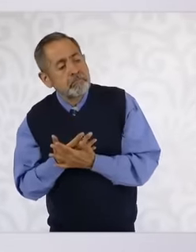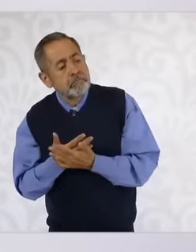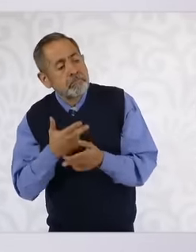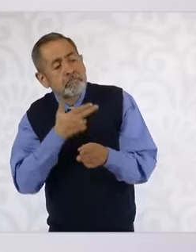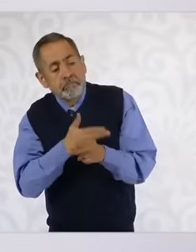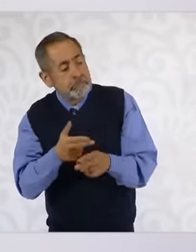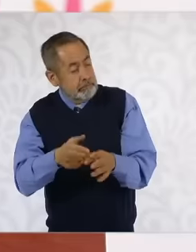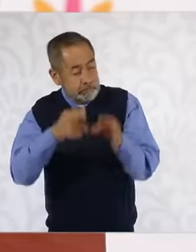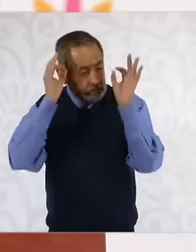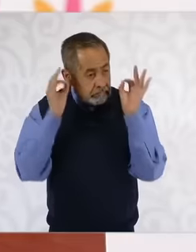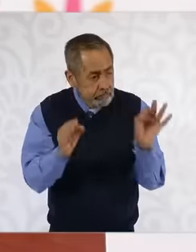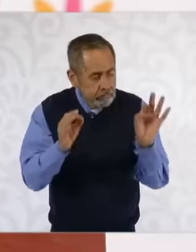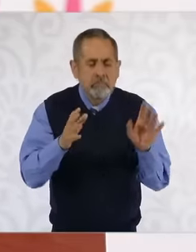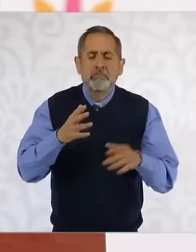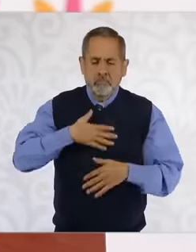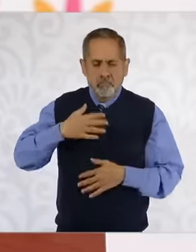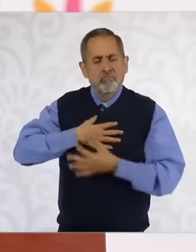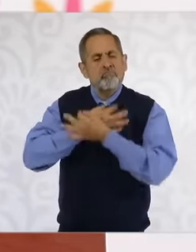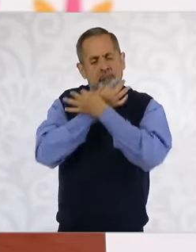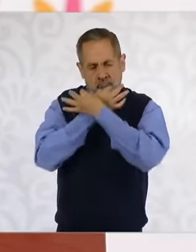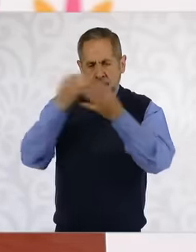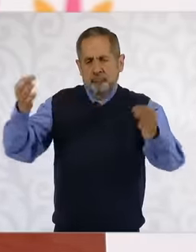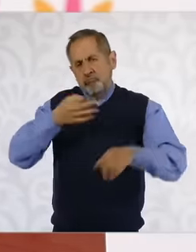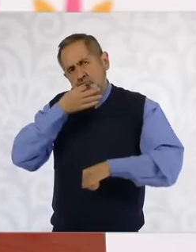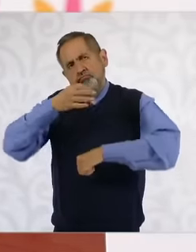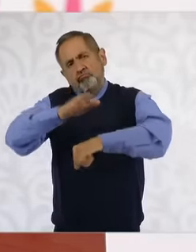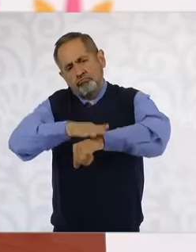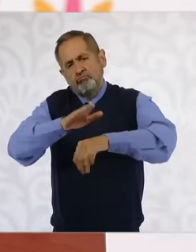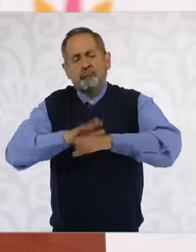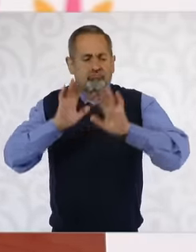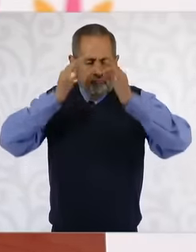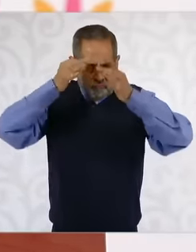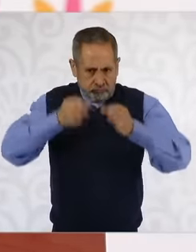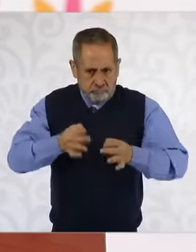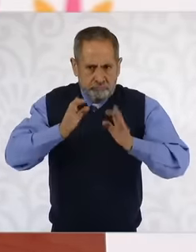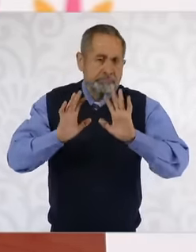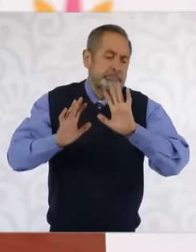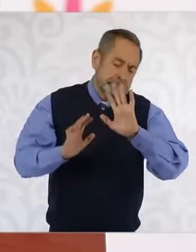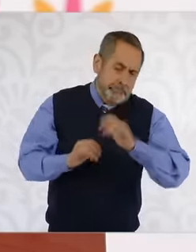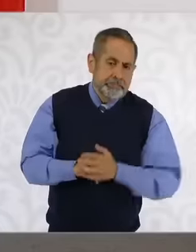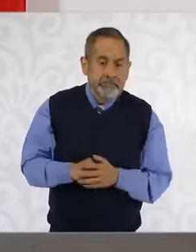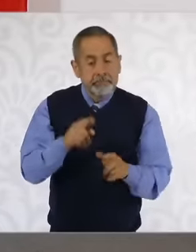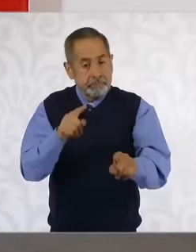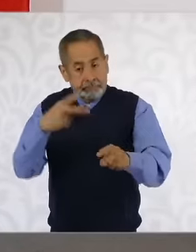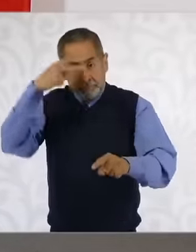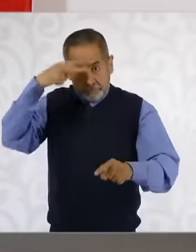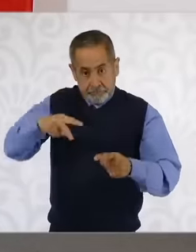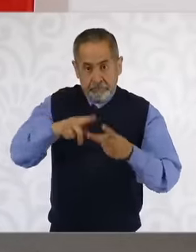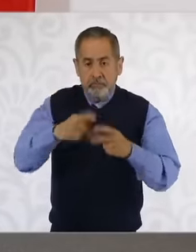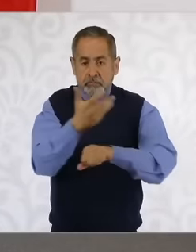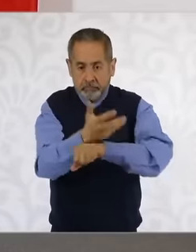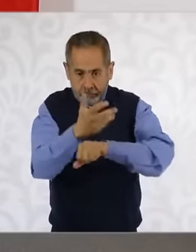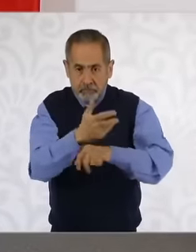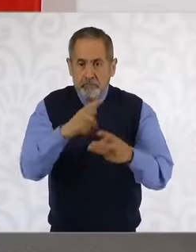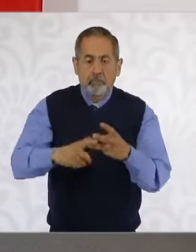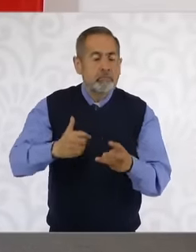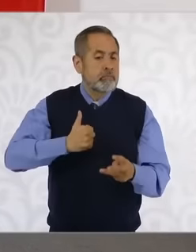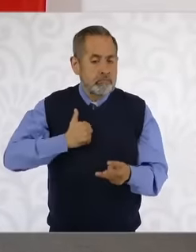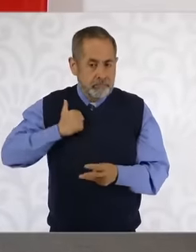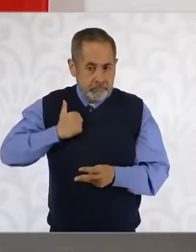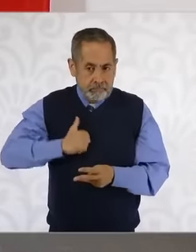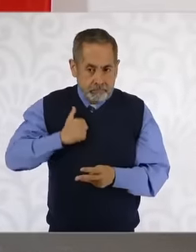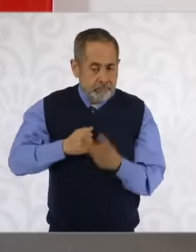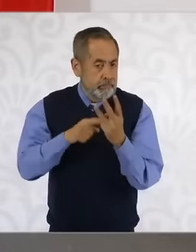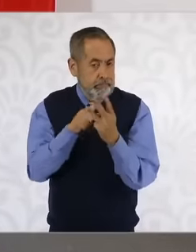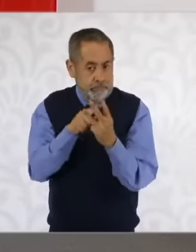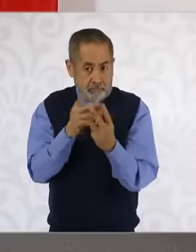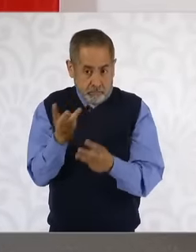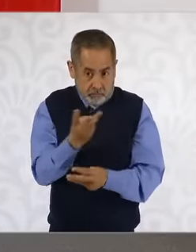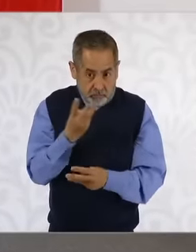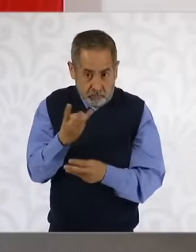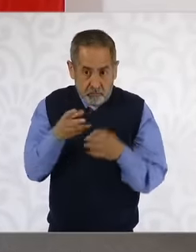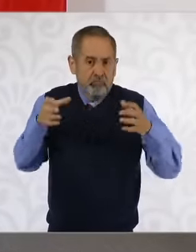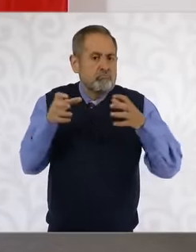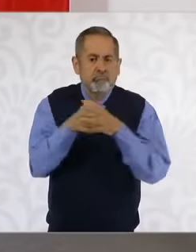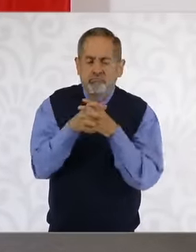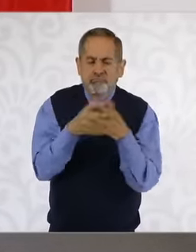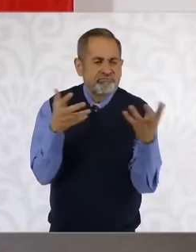Mexico and the United States and also Canada today have a very important economic integration